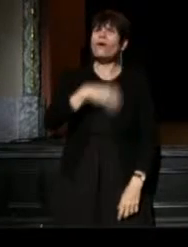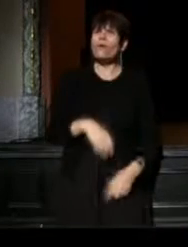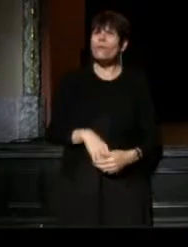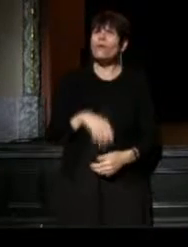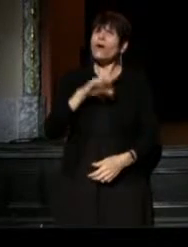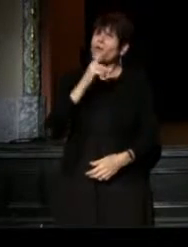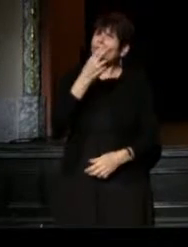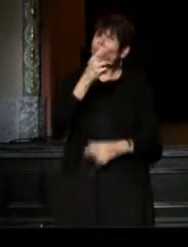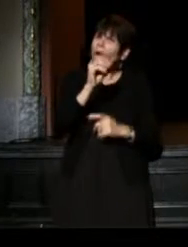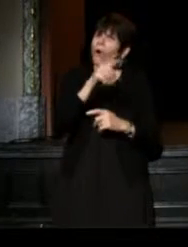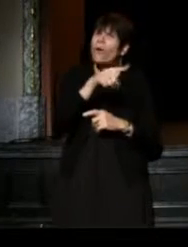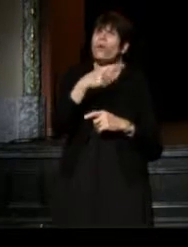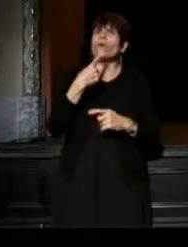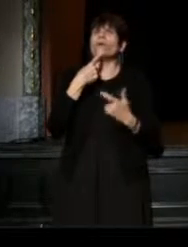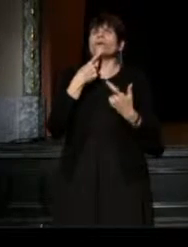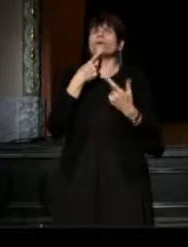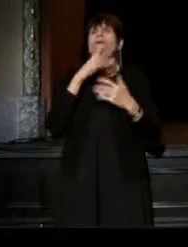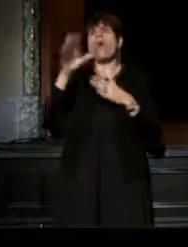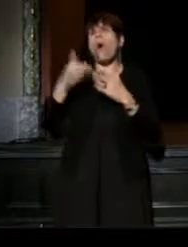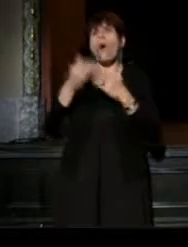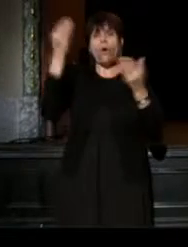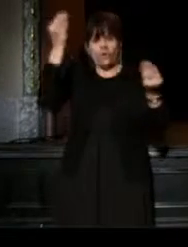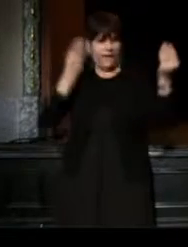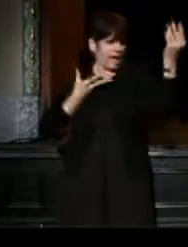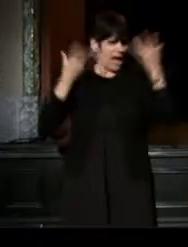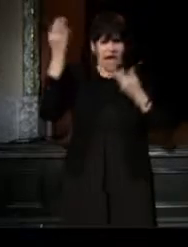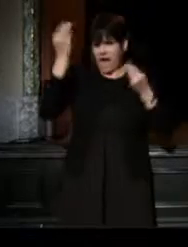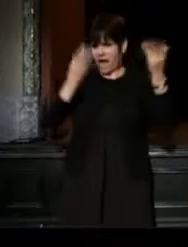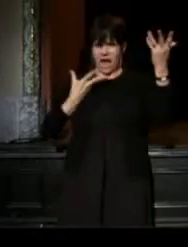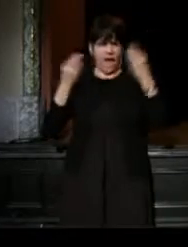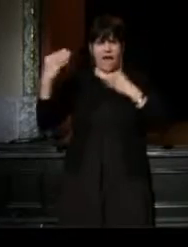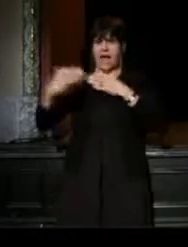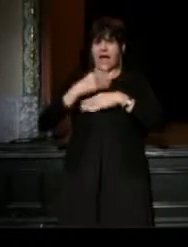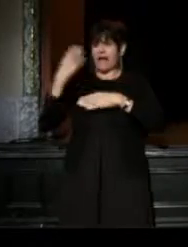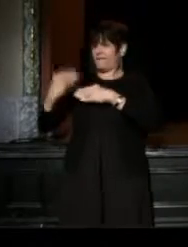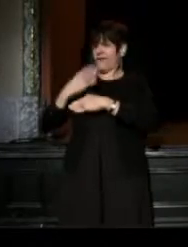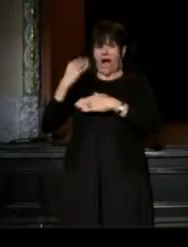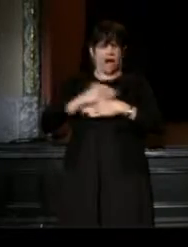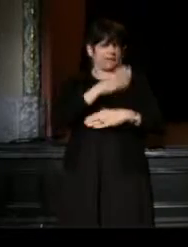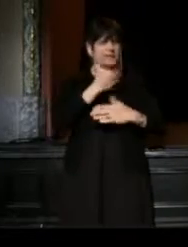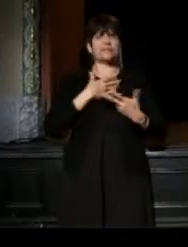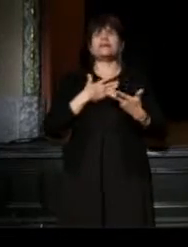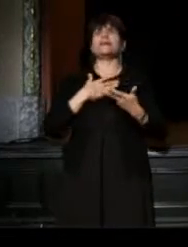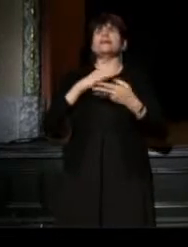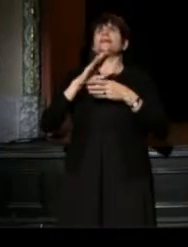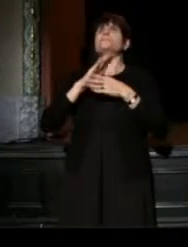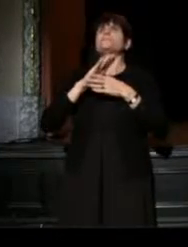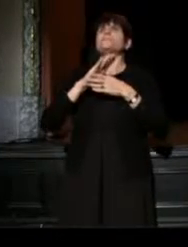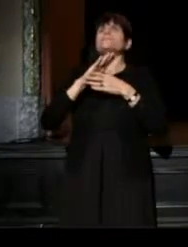I'll be above advice has helped shape my theater and gave light to my dreams to keep.